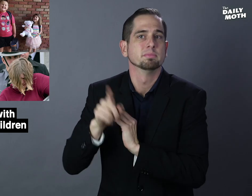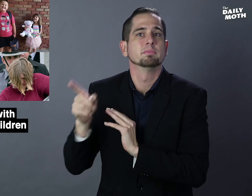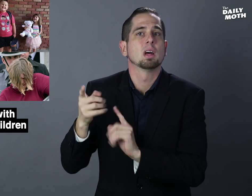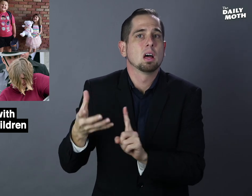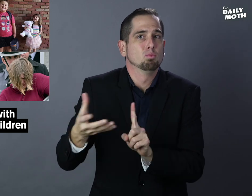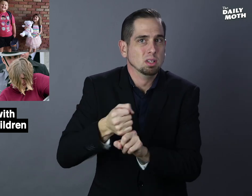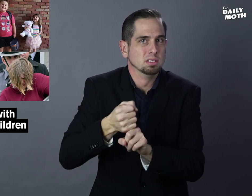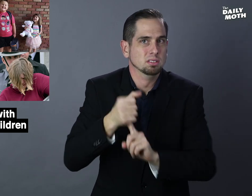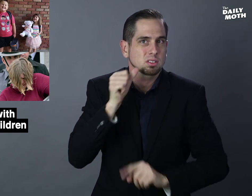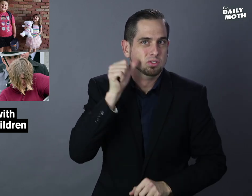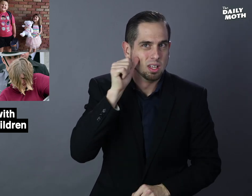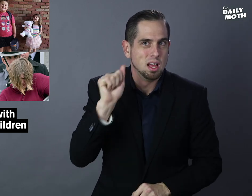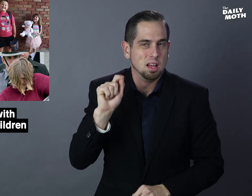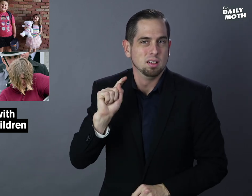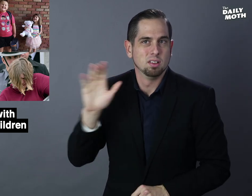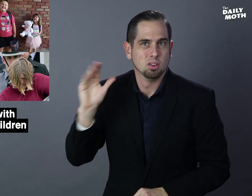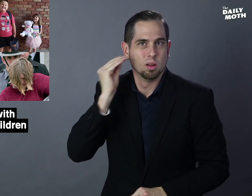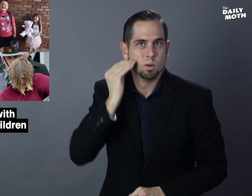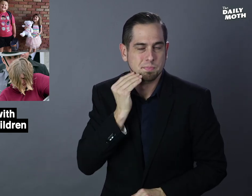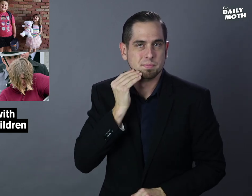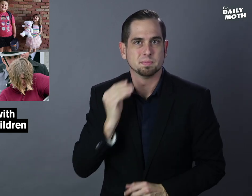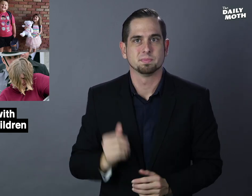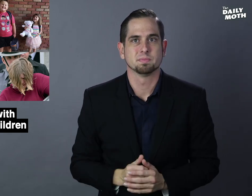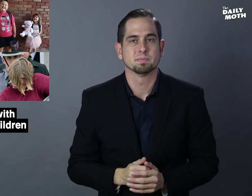She was arrested yesterday at her home.